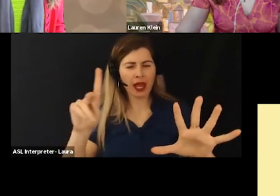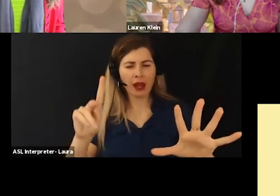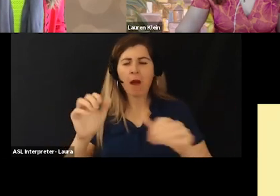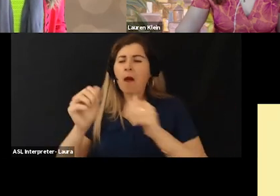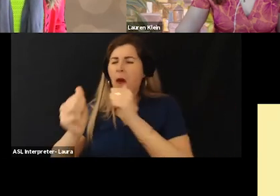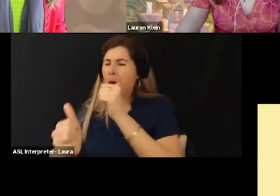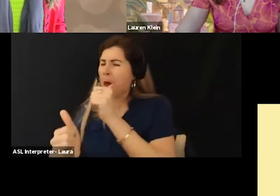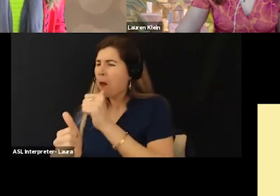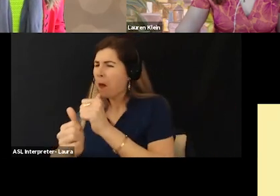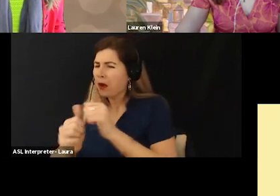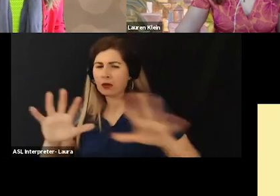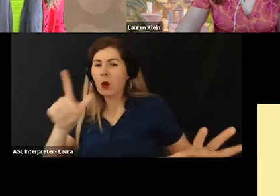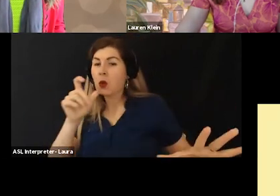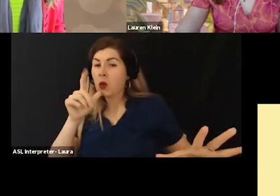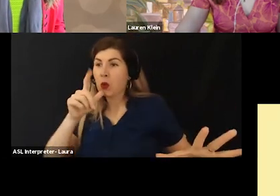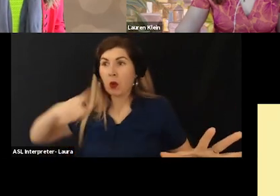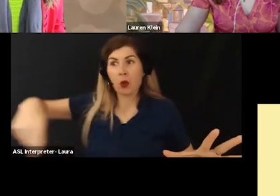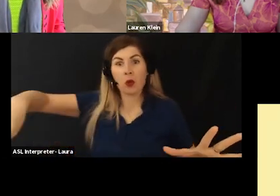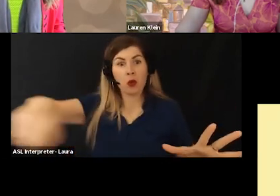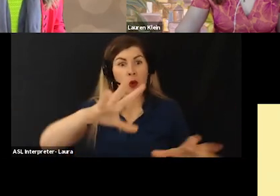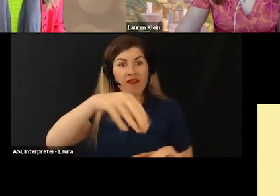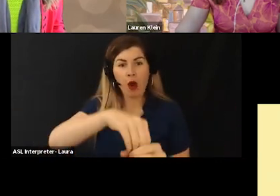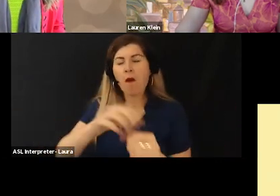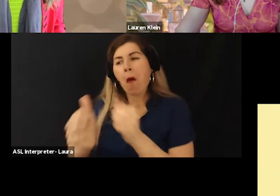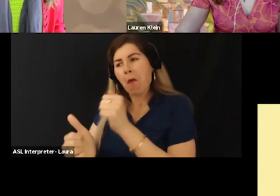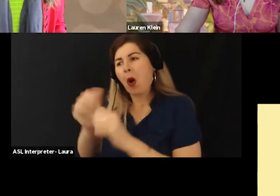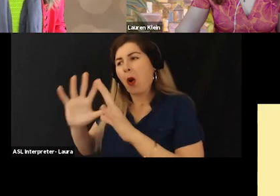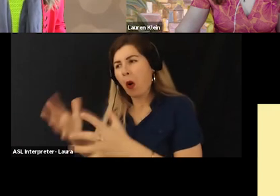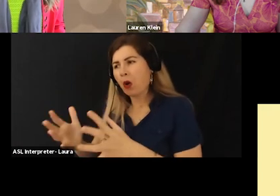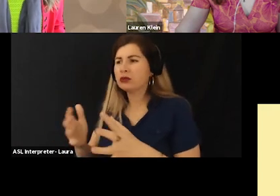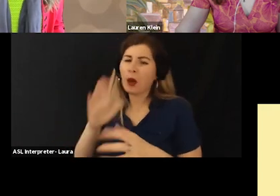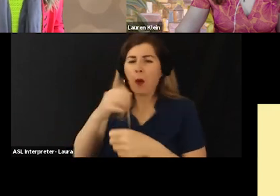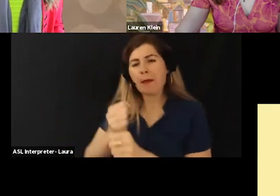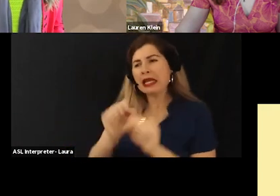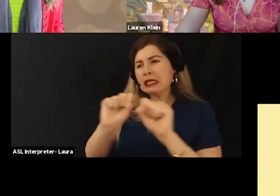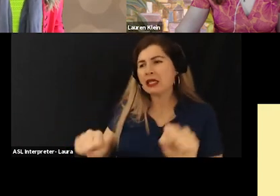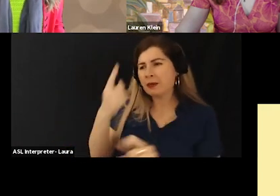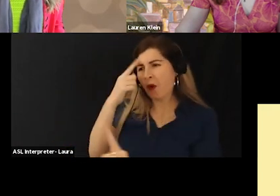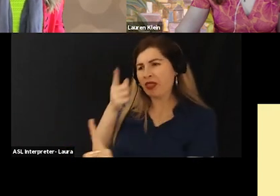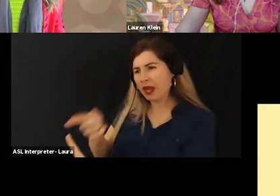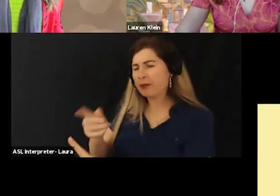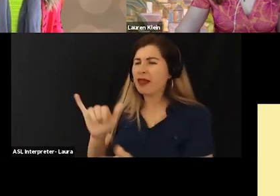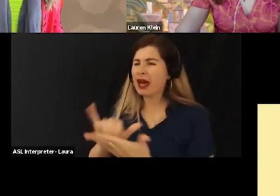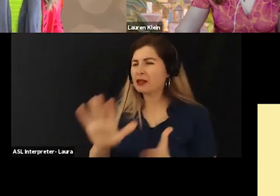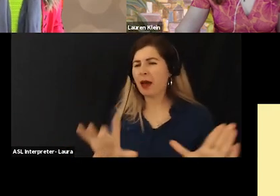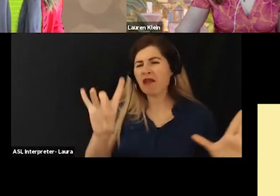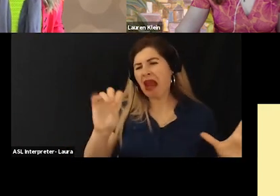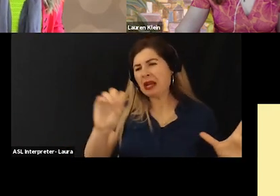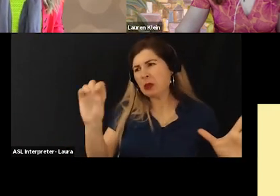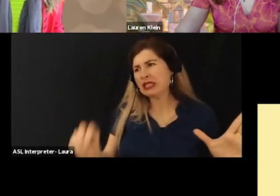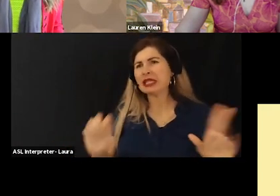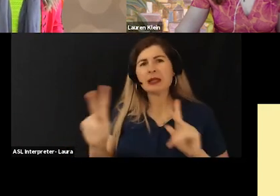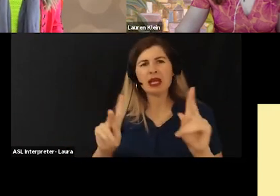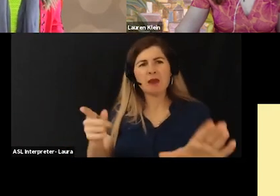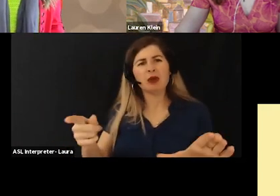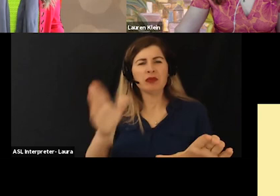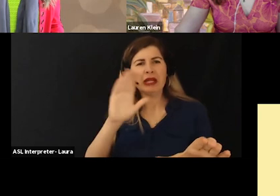And so we're going to design the system to work for them and by doing so we're going to cover about like 80%, you know, we're going to meet the needs of about 80% of the population.